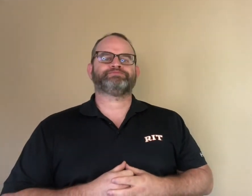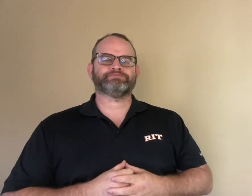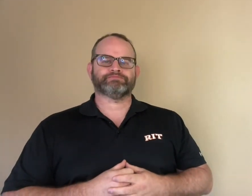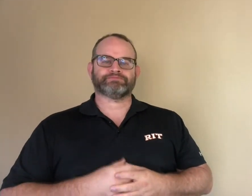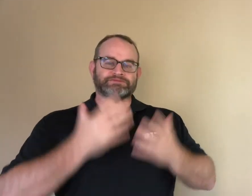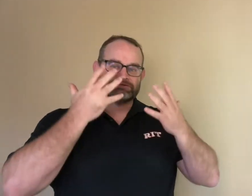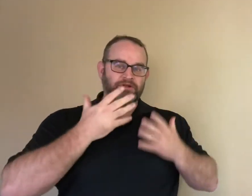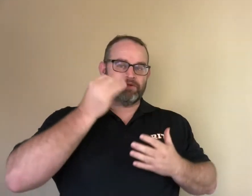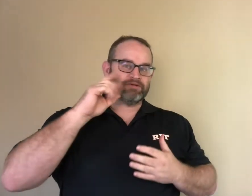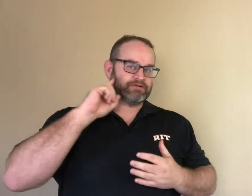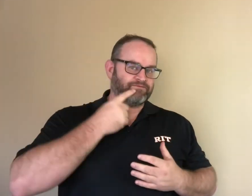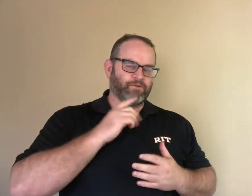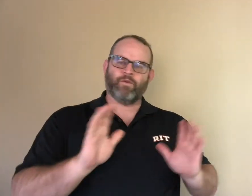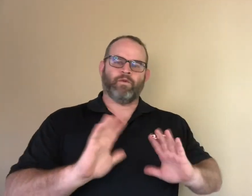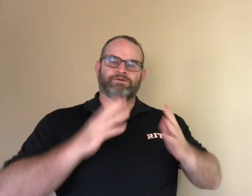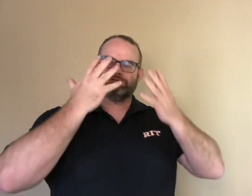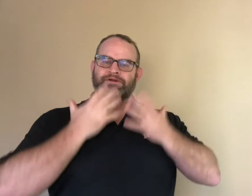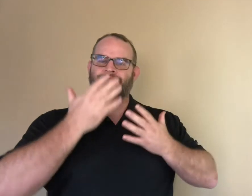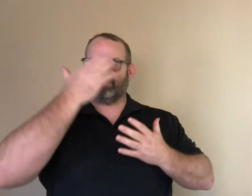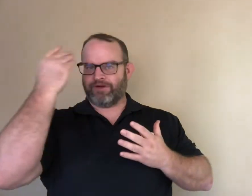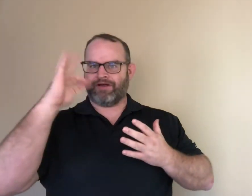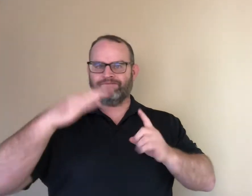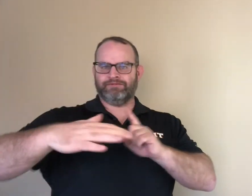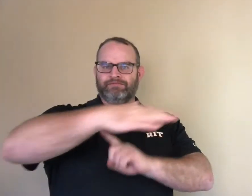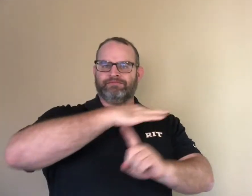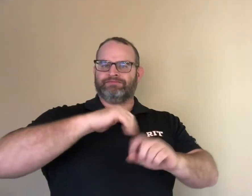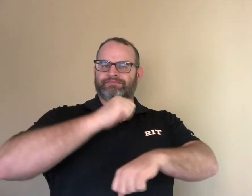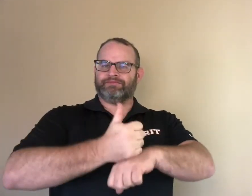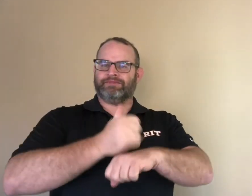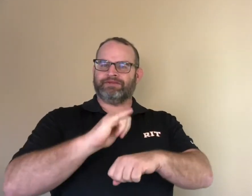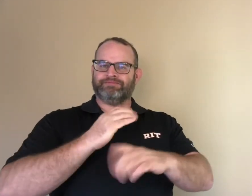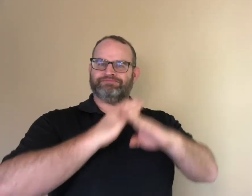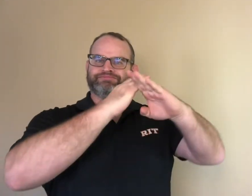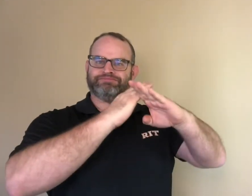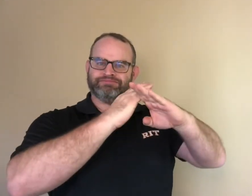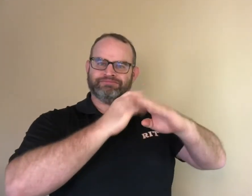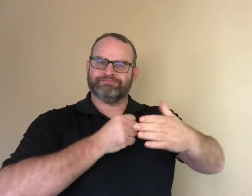We do not want to show that a deaf character is sad because she is deaf. We should show that the deaf character is sad because the environment is not designed for diverse characters, like her.